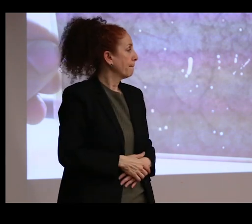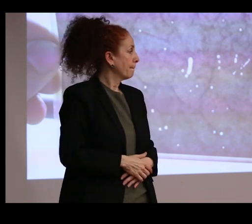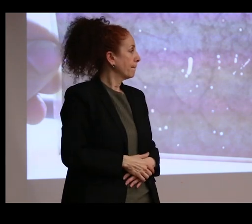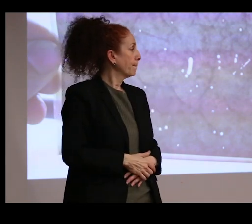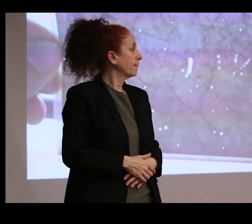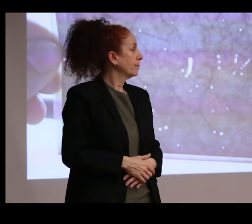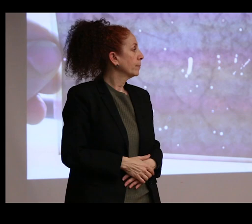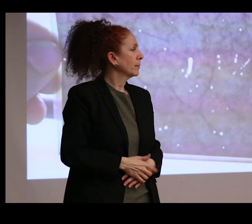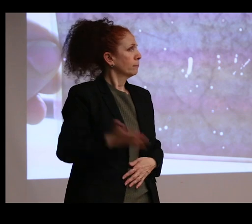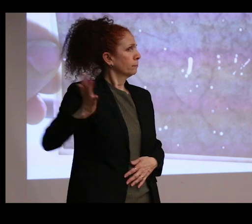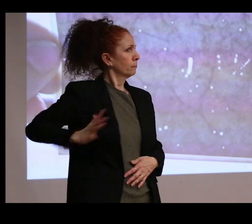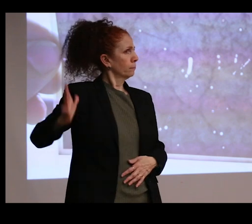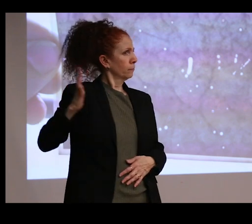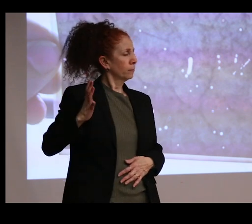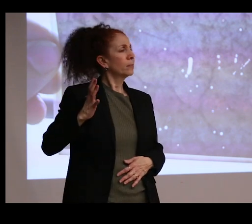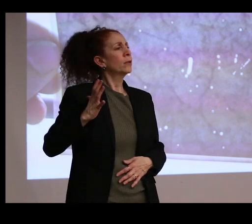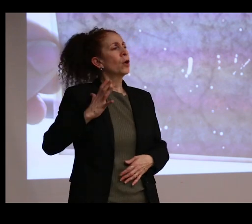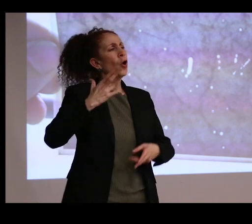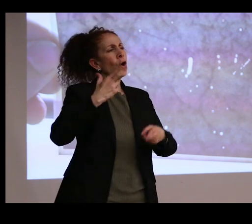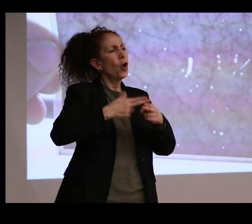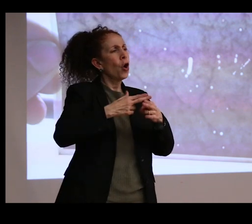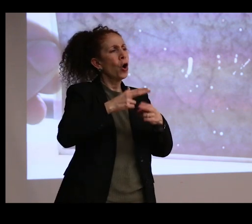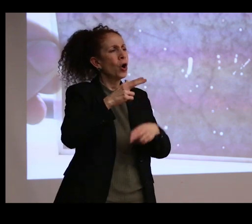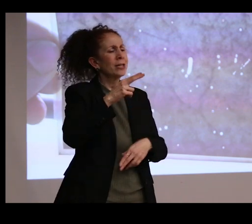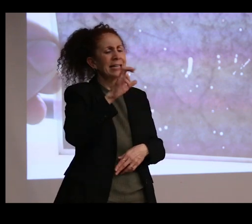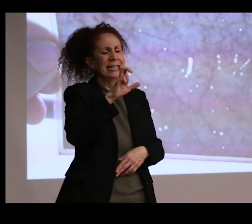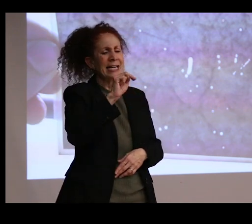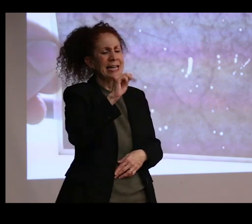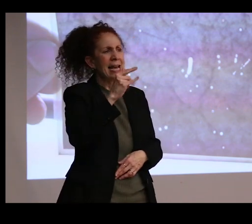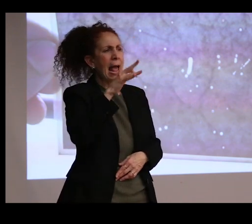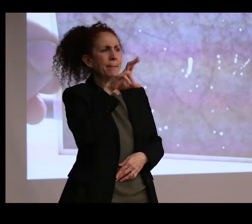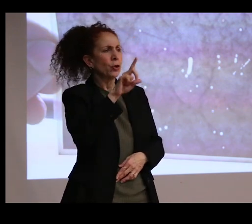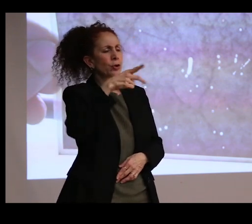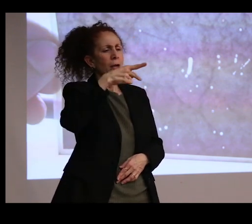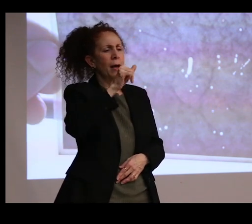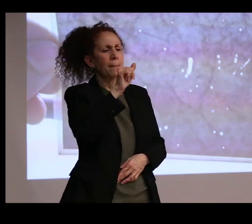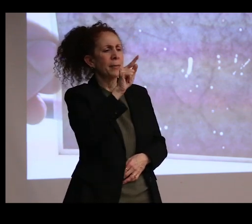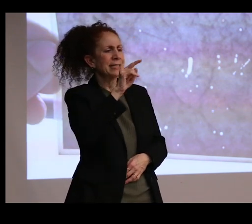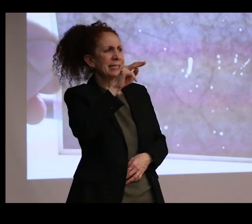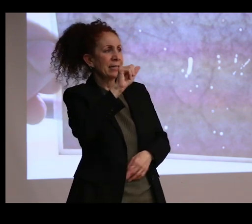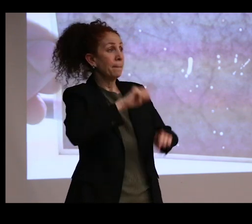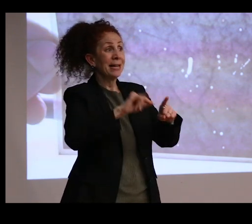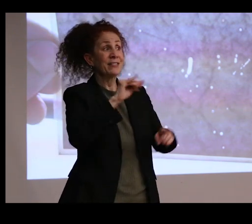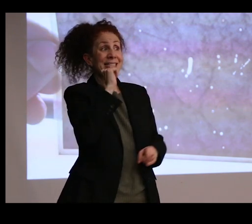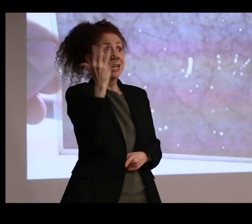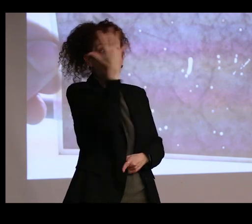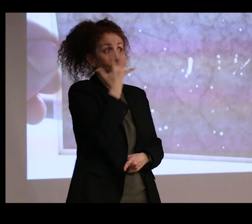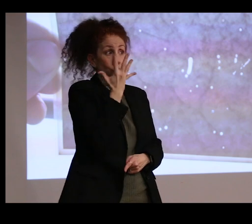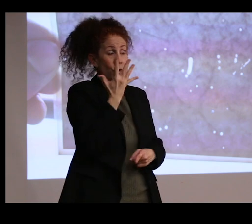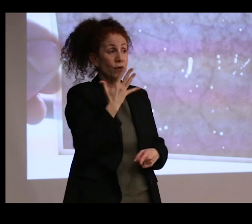it's described as an [? adle ?] or enameled patina. But if it's not attractive and it's got all of these bumps,